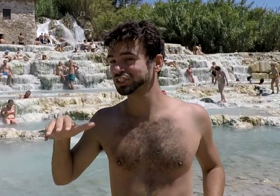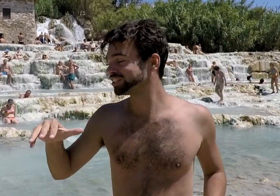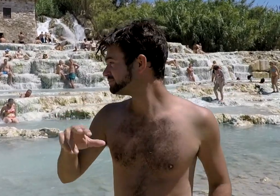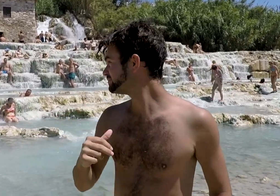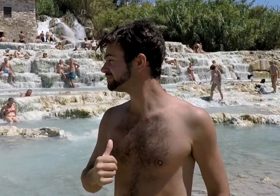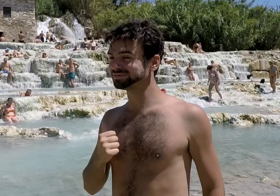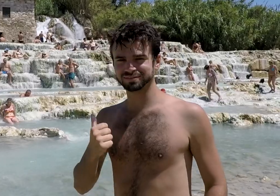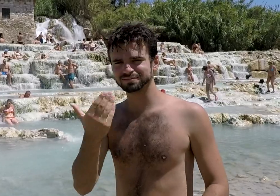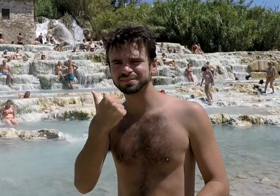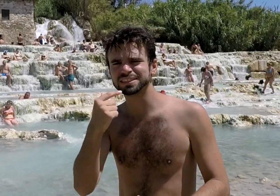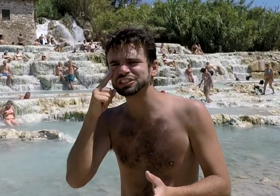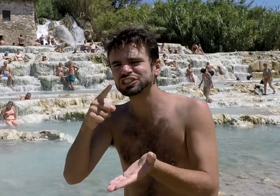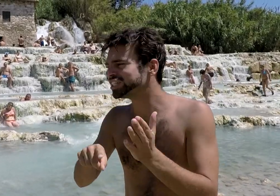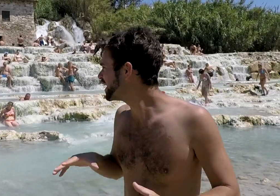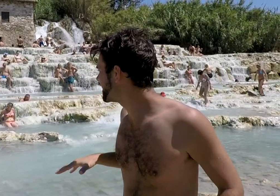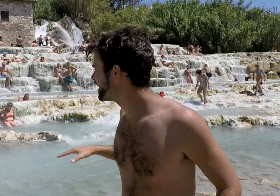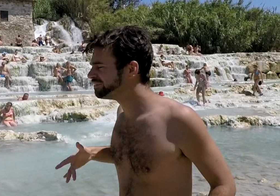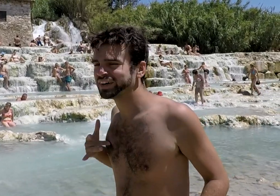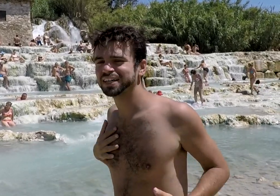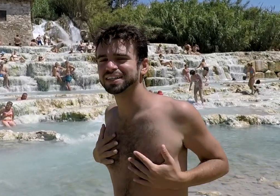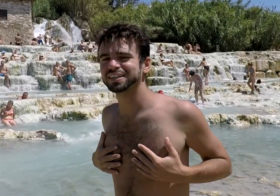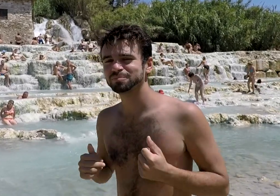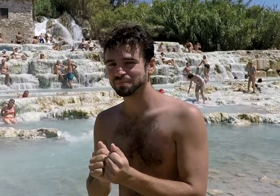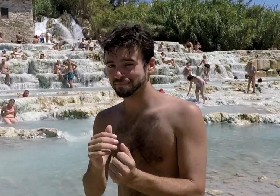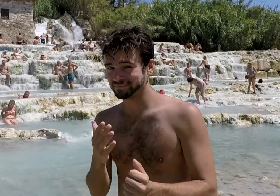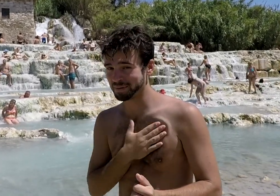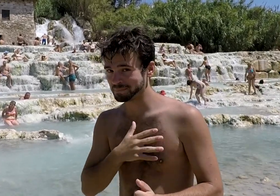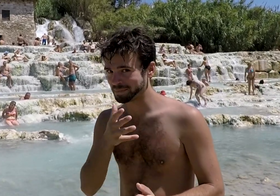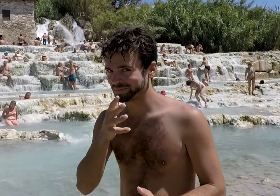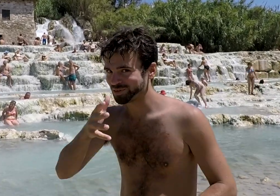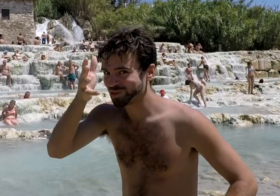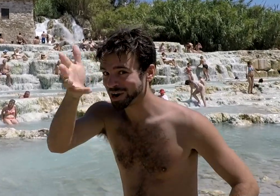Come and check it out with us. I'll take a bath with my grandpa and mom!